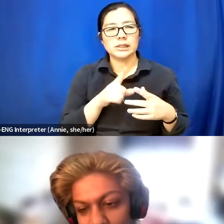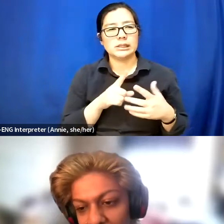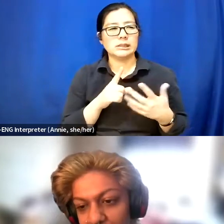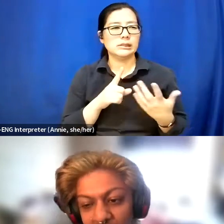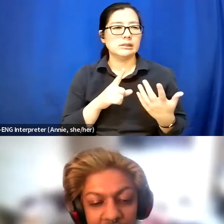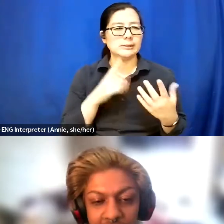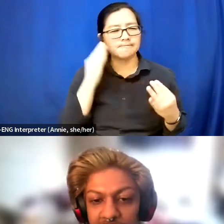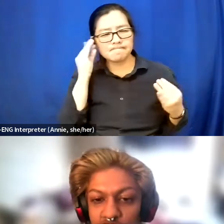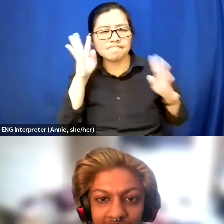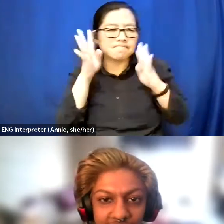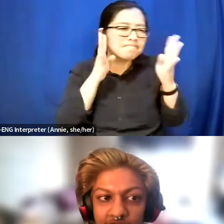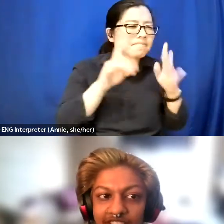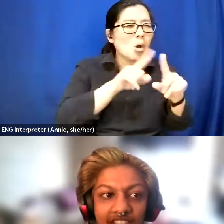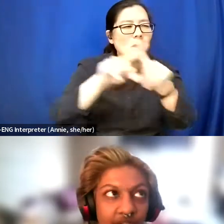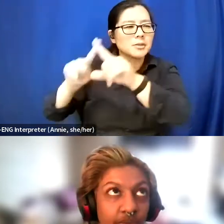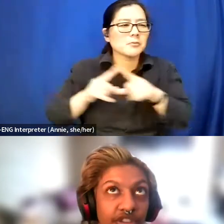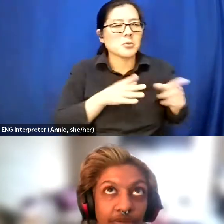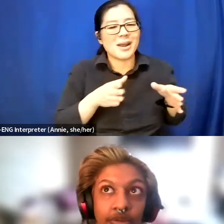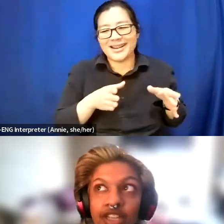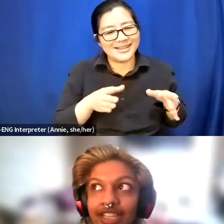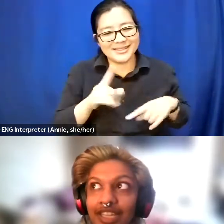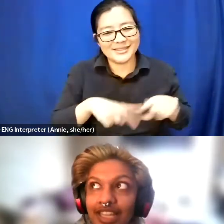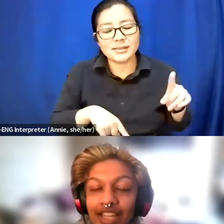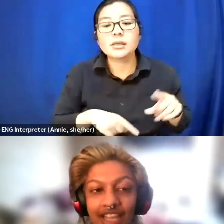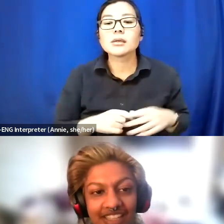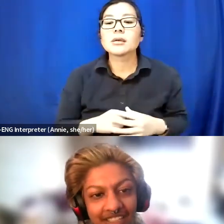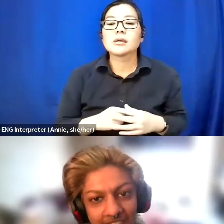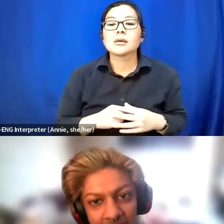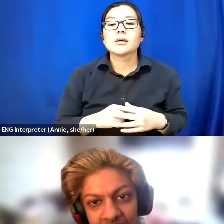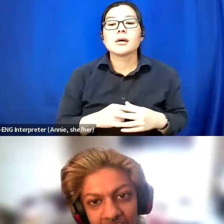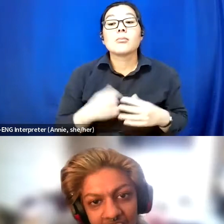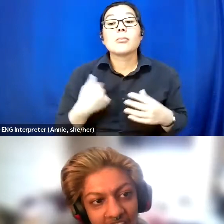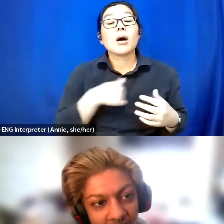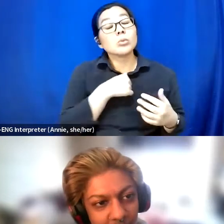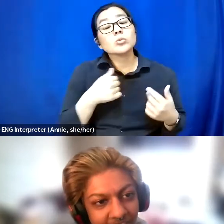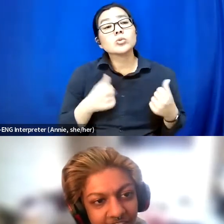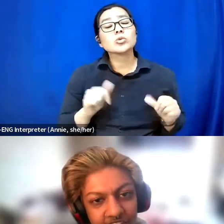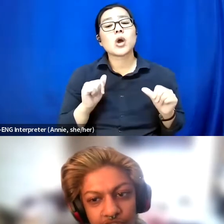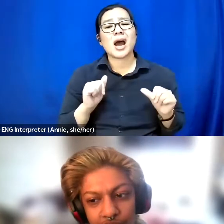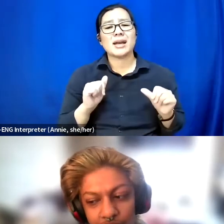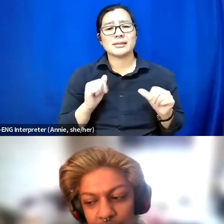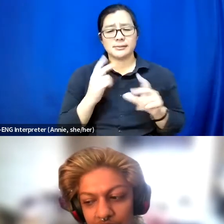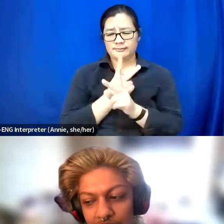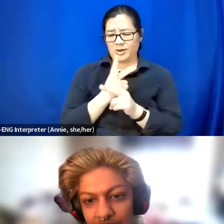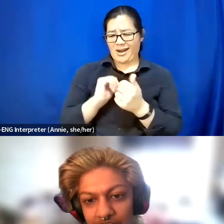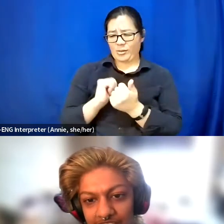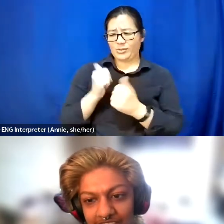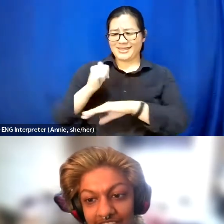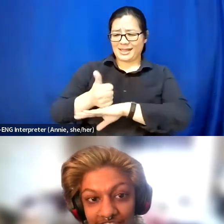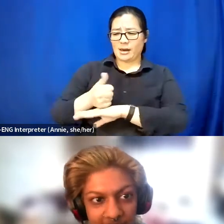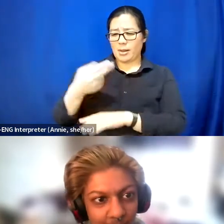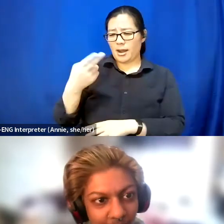but something we've been trying to figure out is how to get that hybrid event to give people